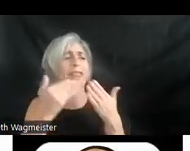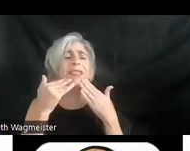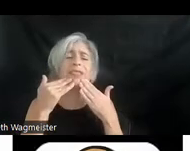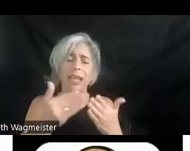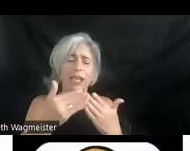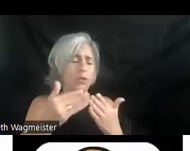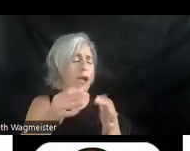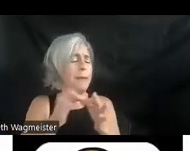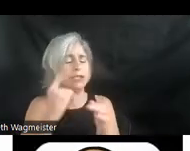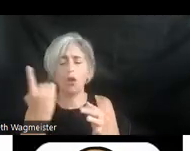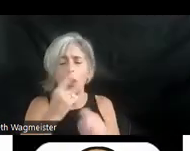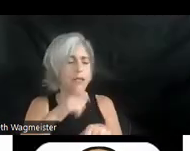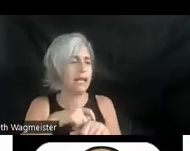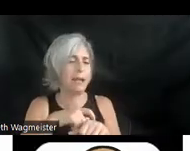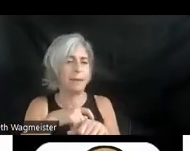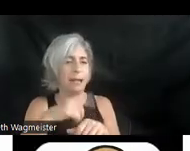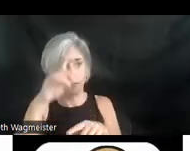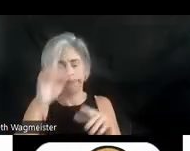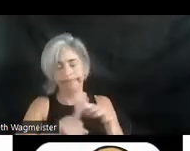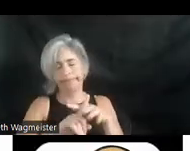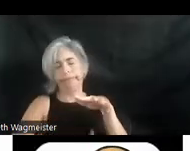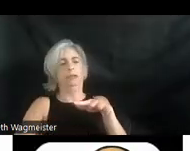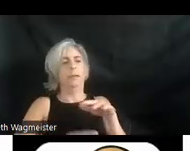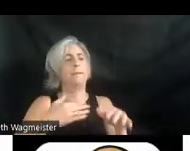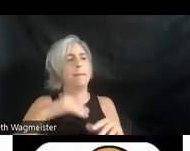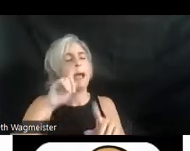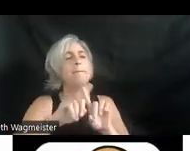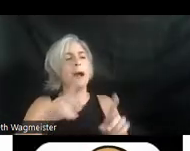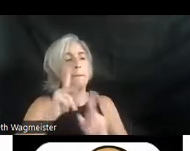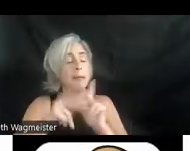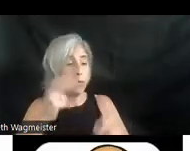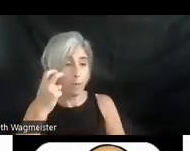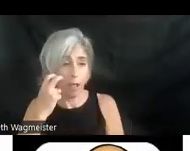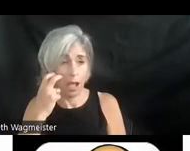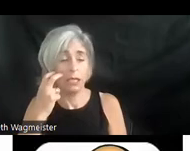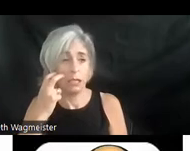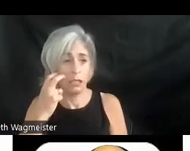the time and it went out of my head for some reason. But people who are blind, this all